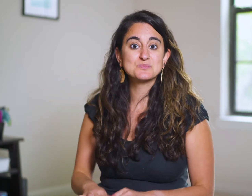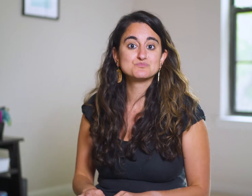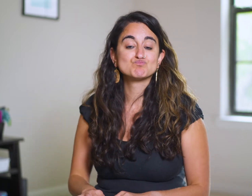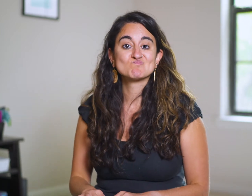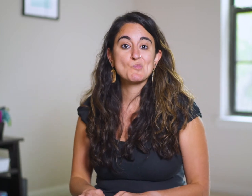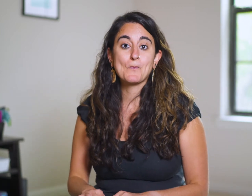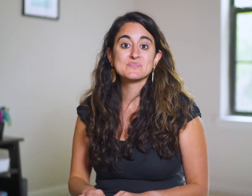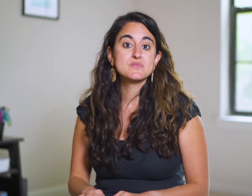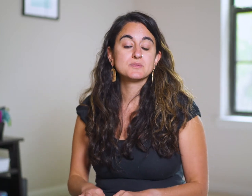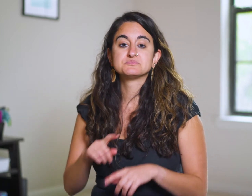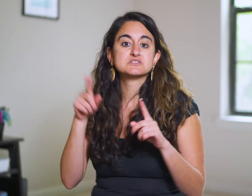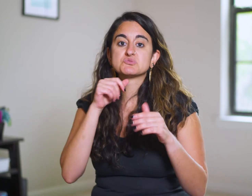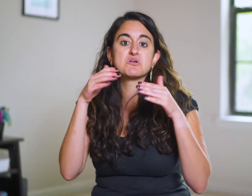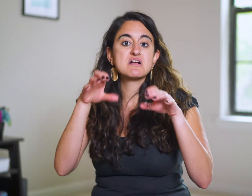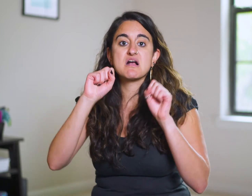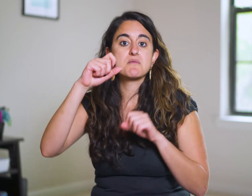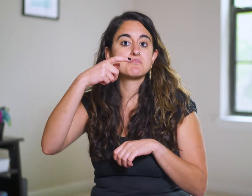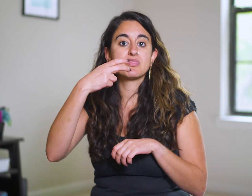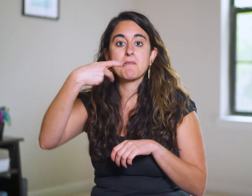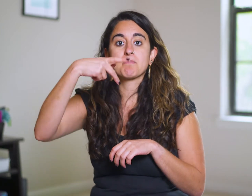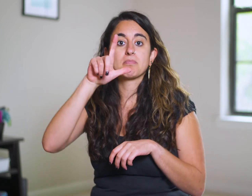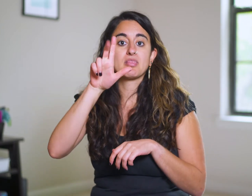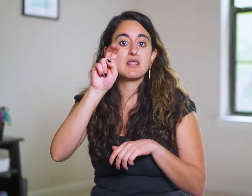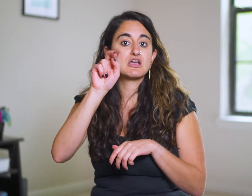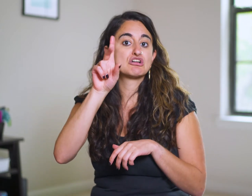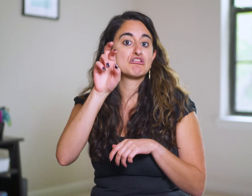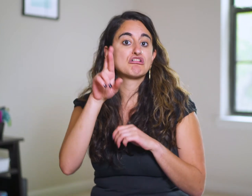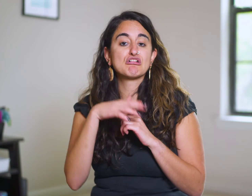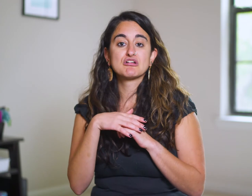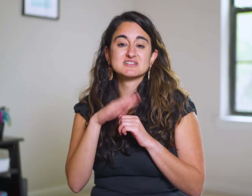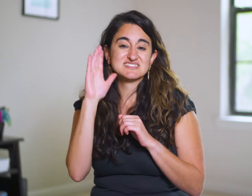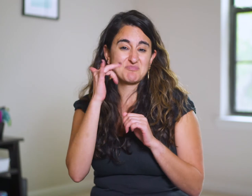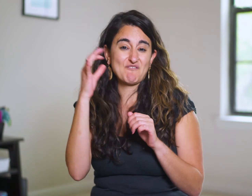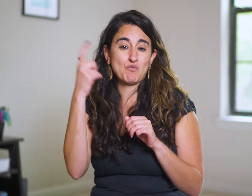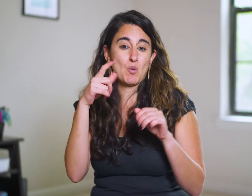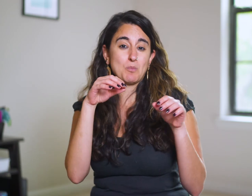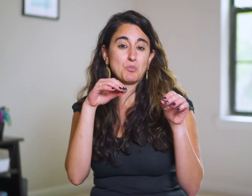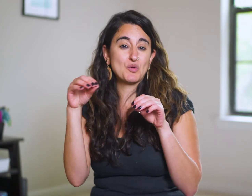But they don’t take the plunder. This could sound like a foolish move